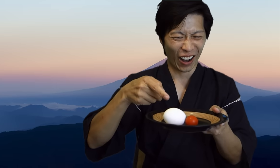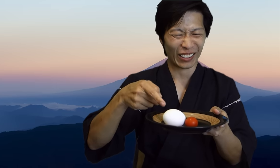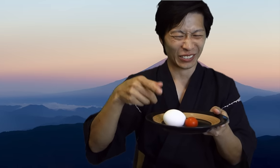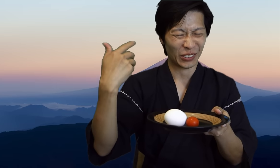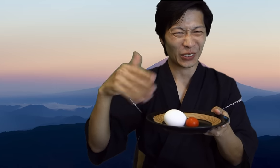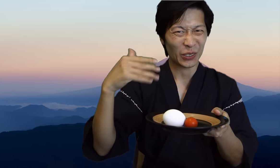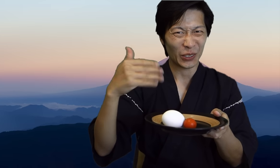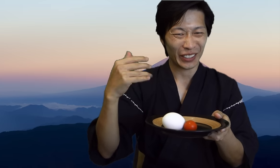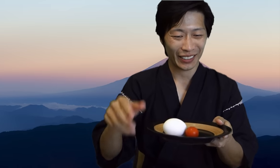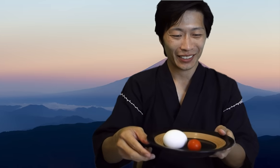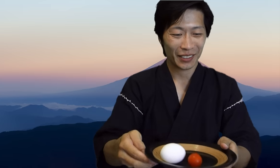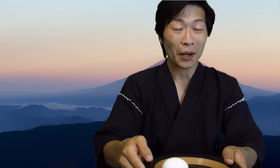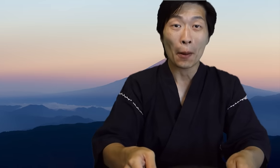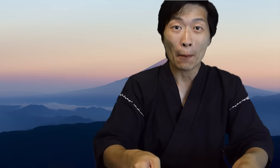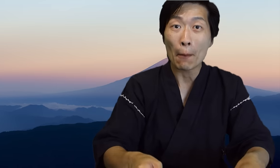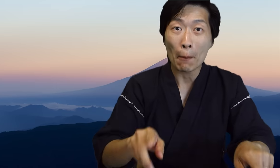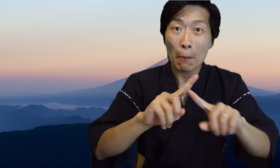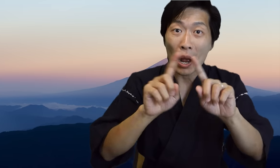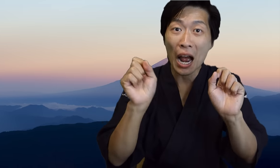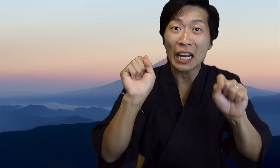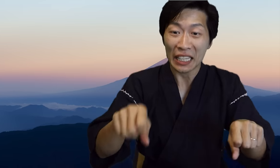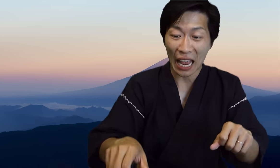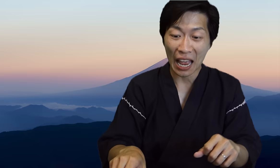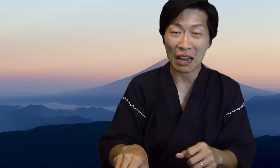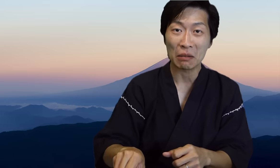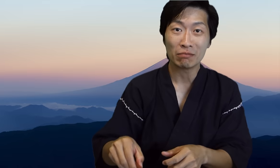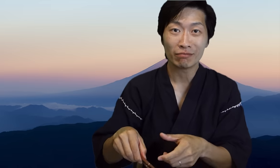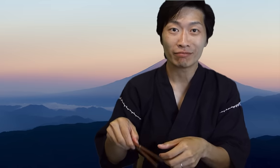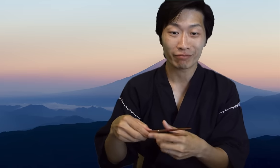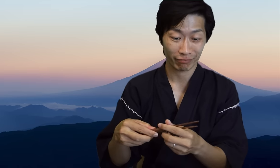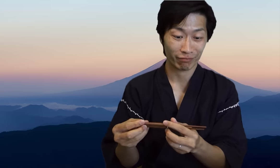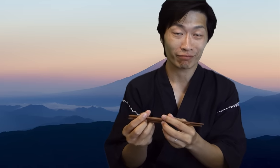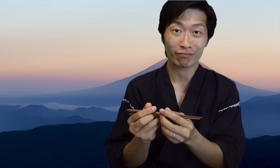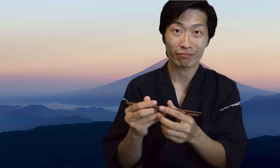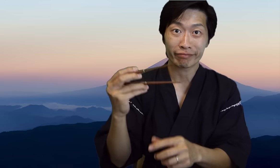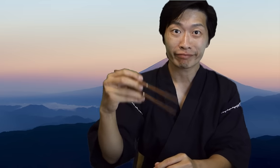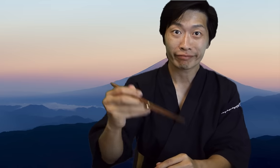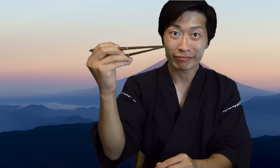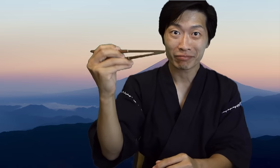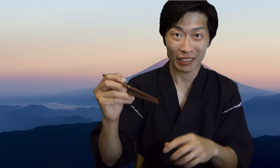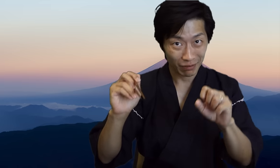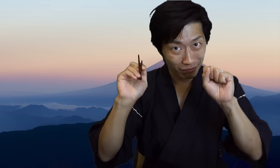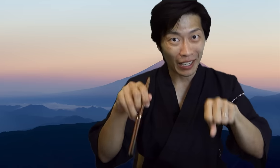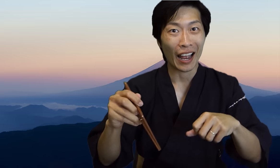to pick up an egg with chopsticks but you can do it. With this technique you